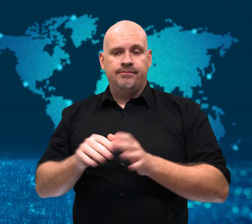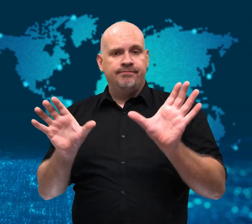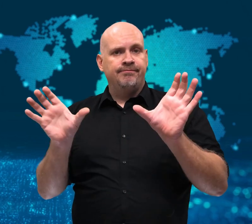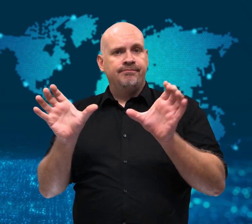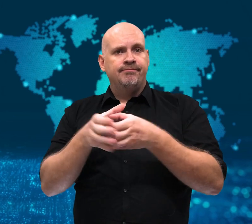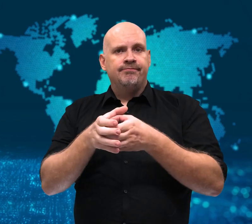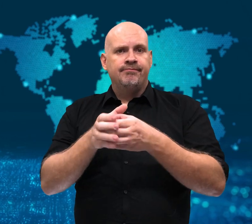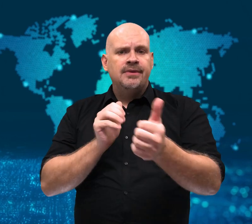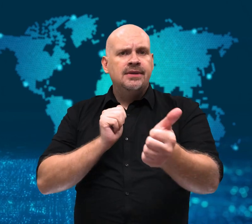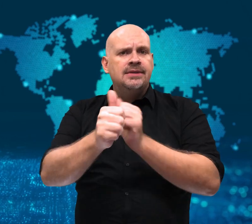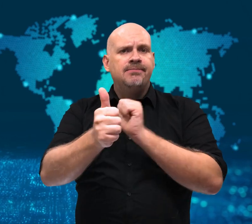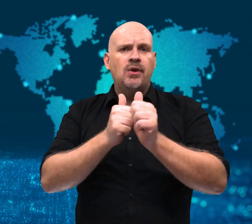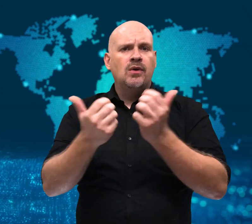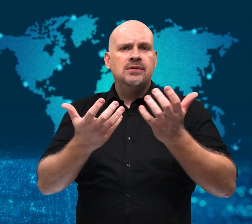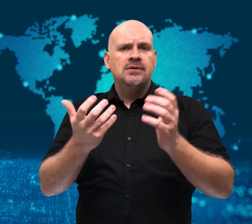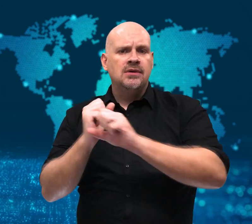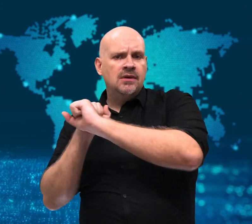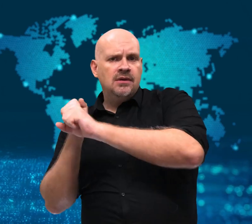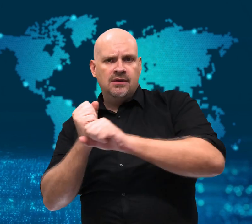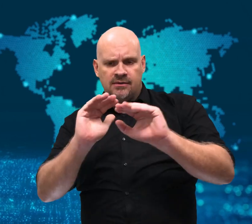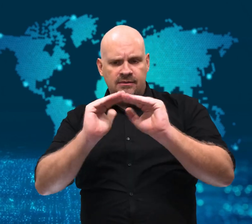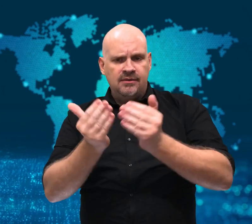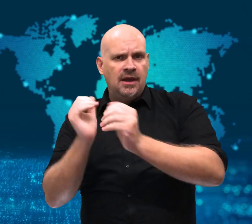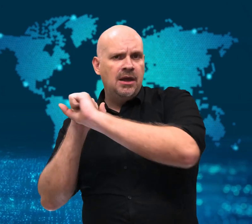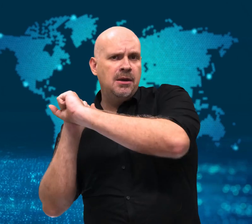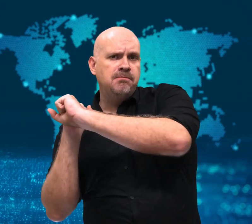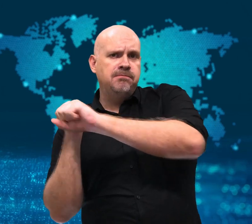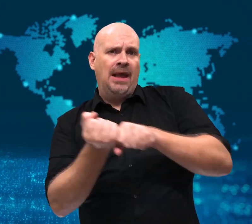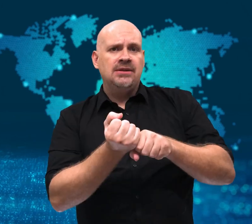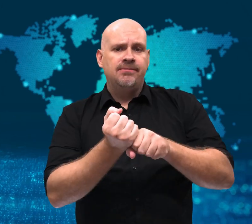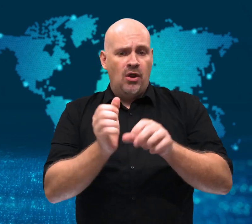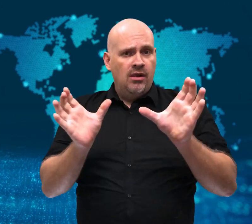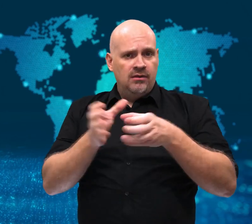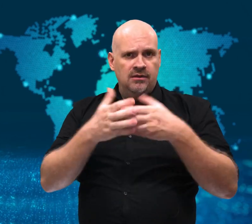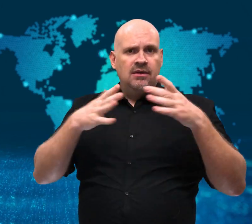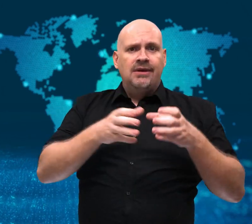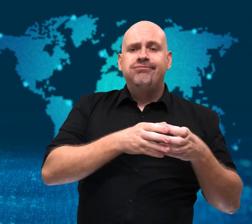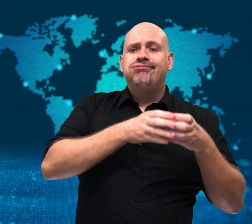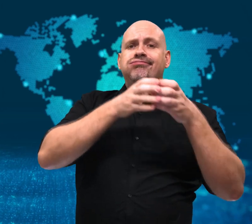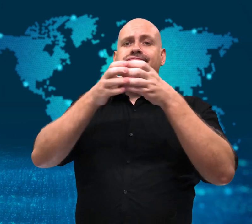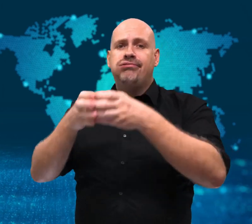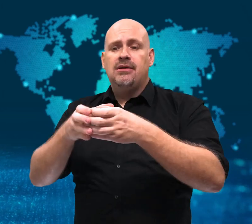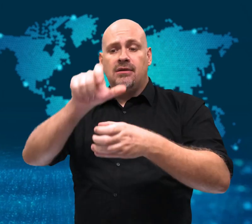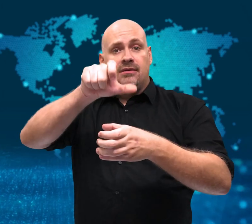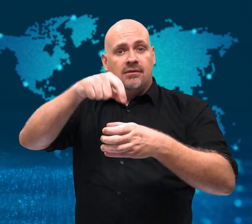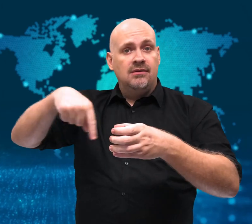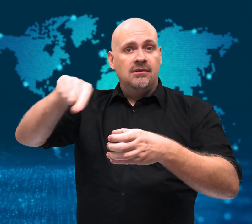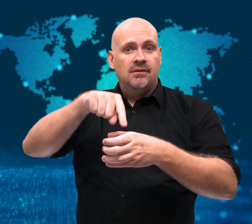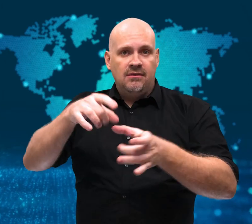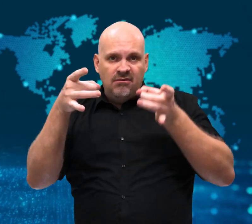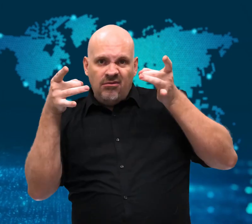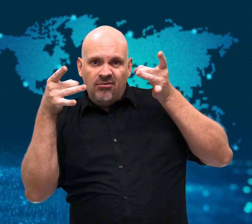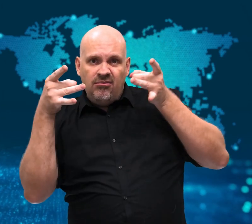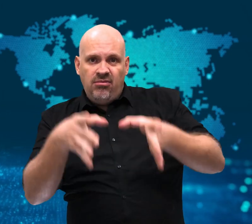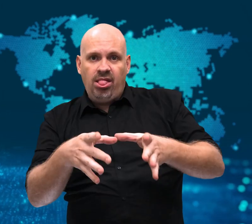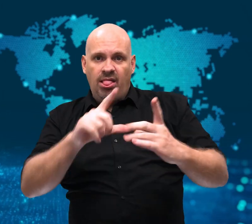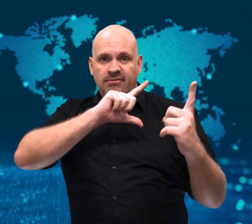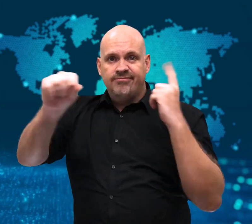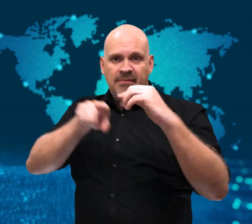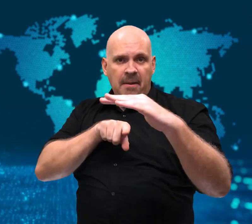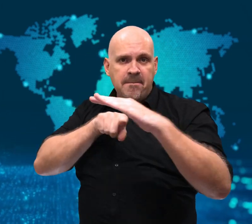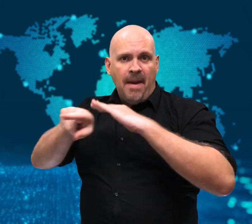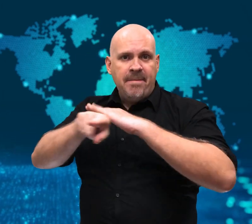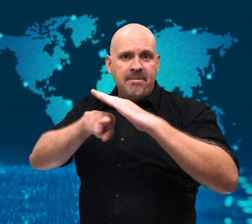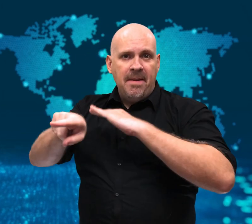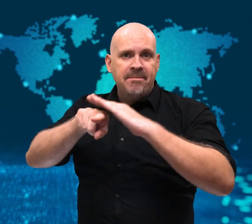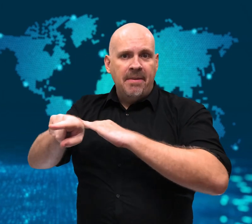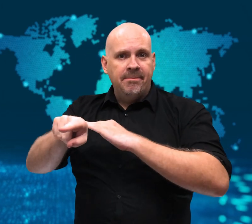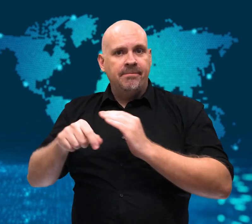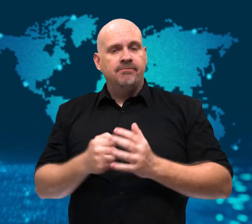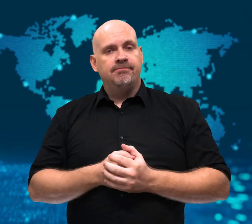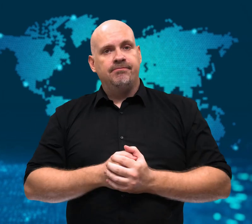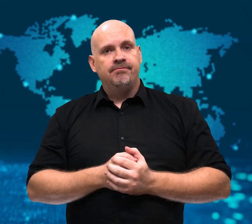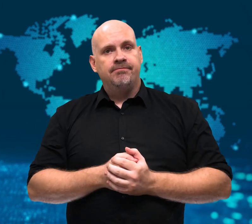Baseball players defect.